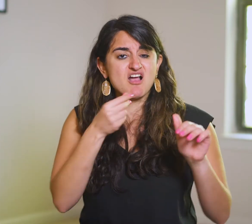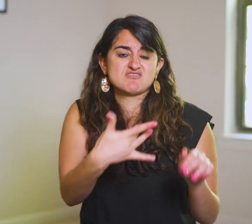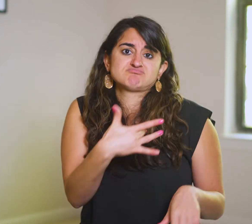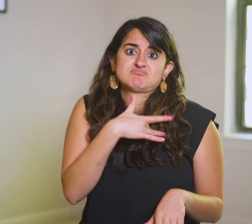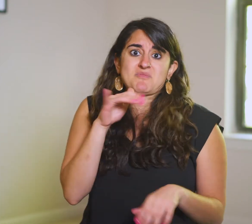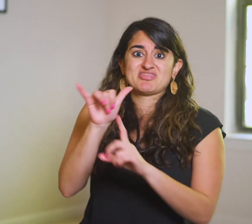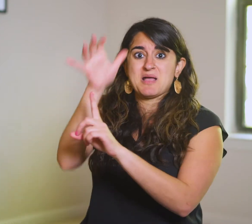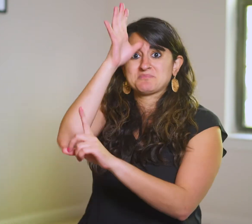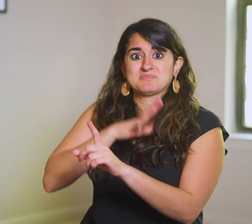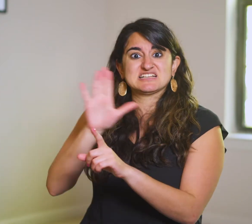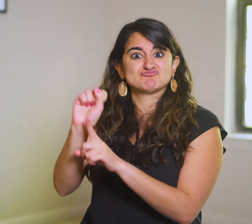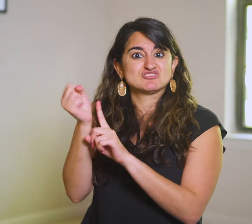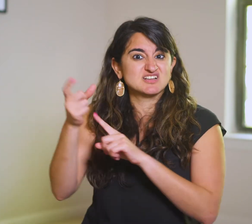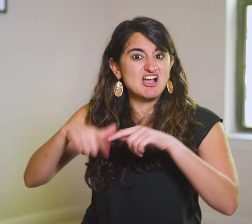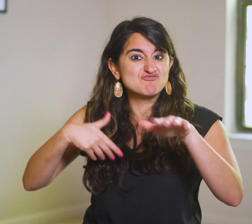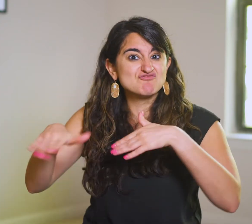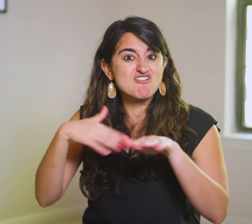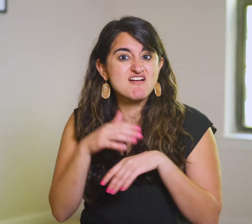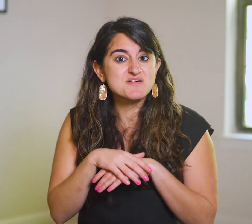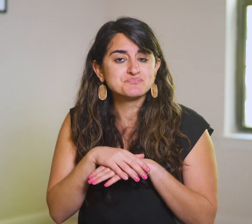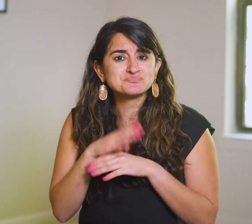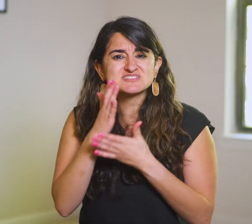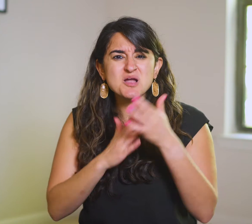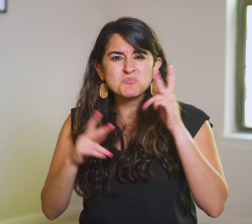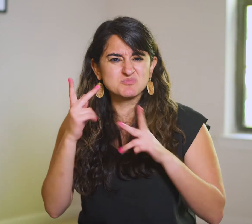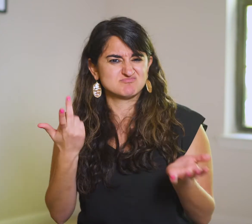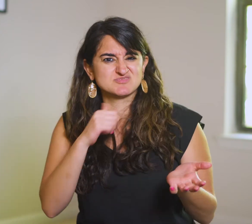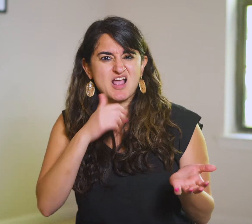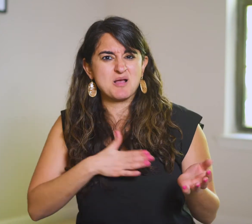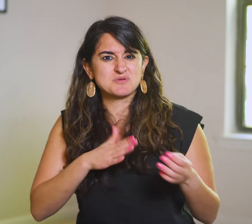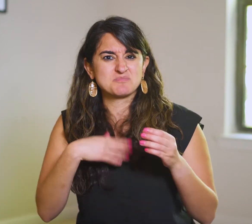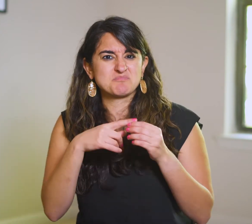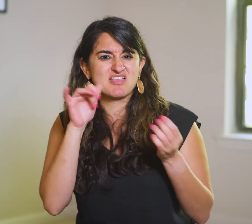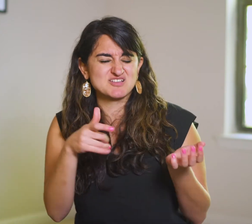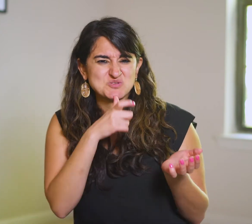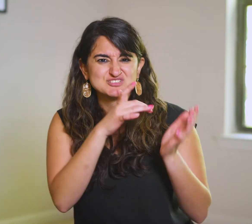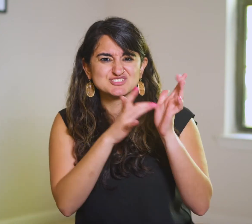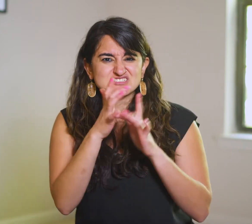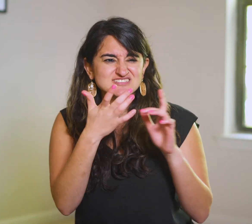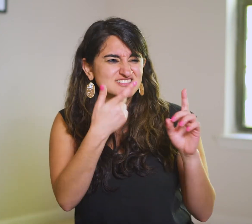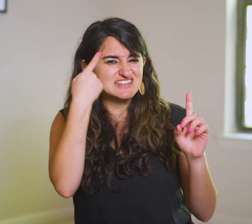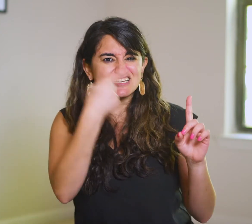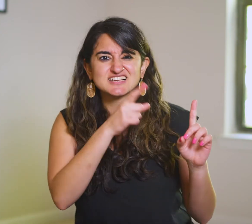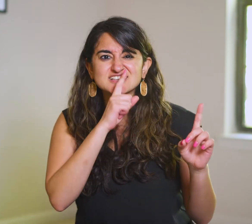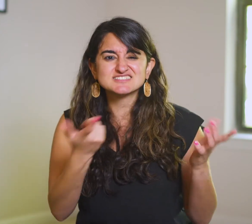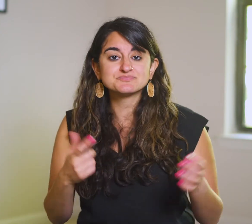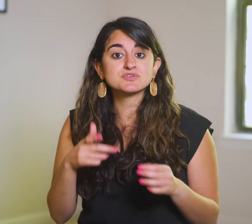and says his sins have been forgiven. Some people aren’t pleased about this—who does Jesus think He is?